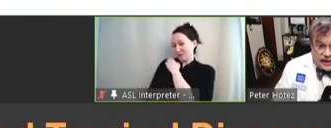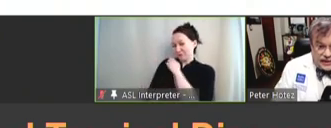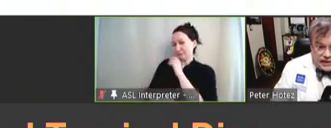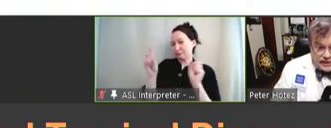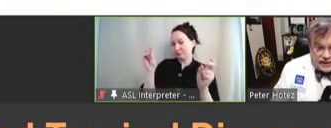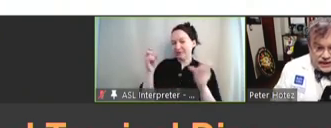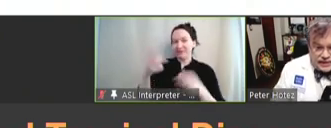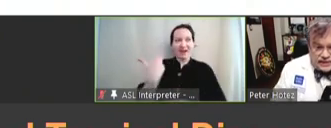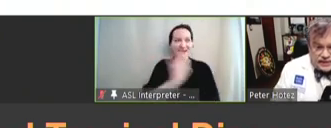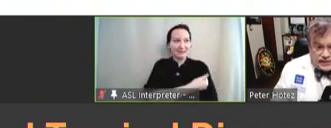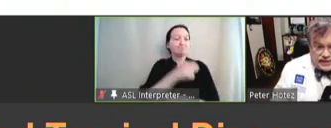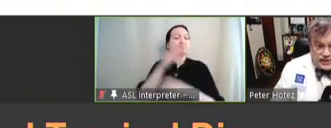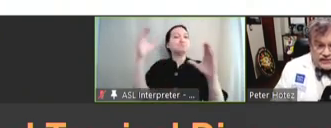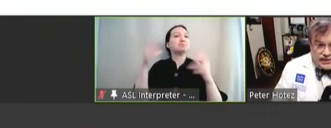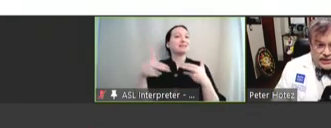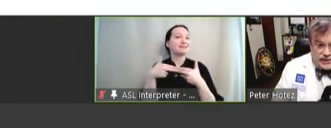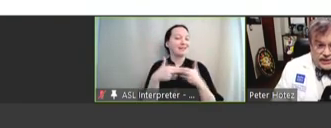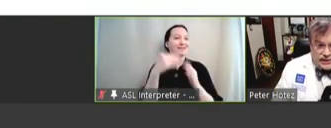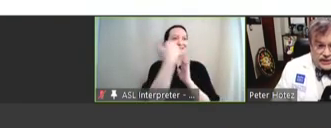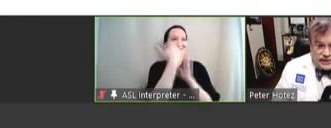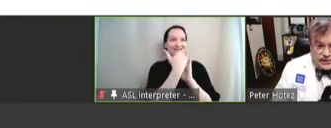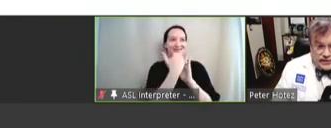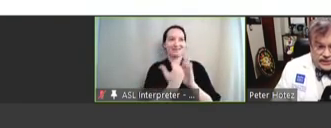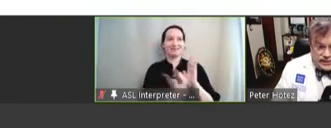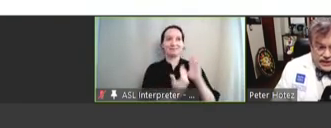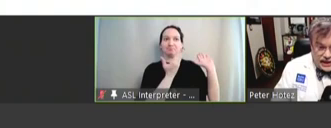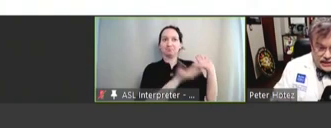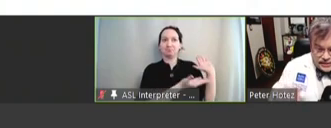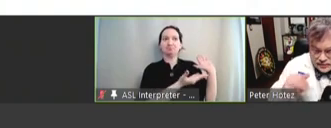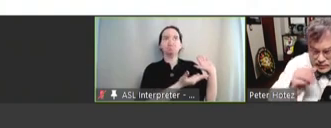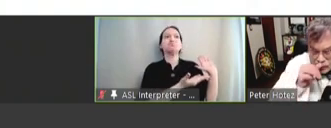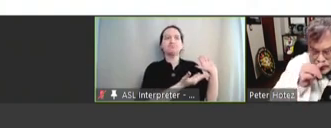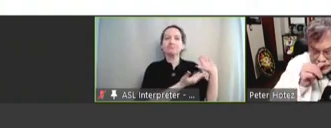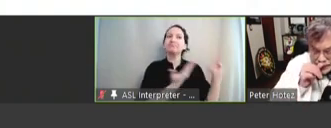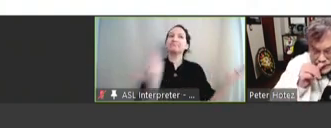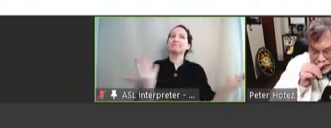On the next slide is the list of these conditions, and I'm very sad to report today that